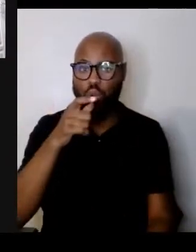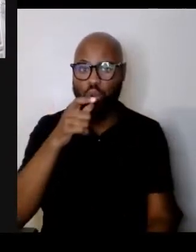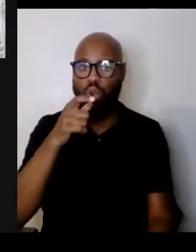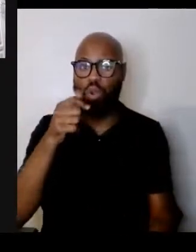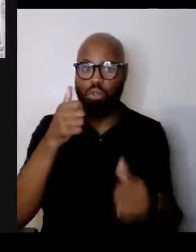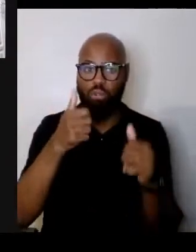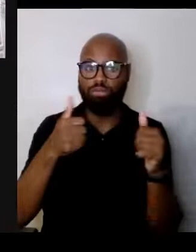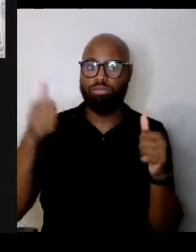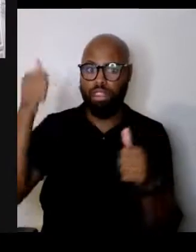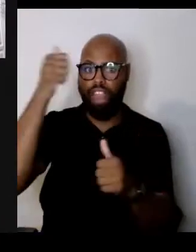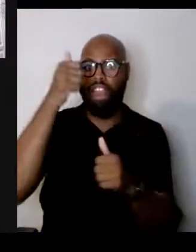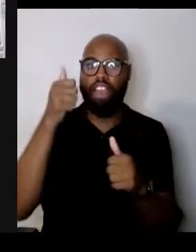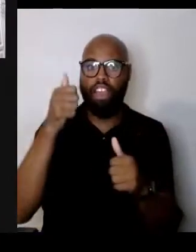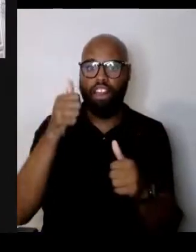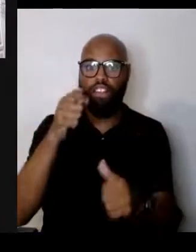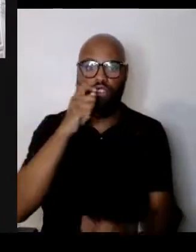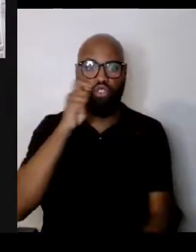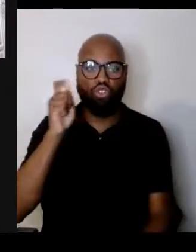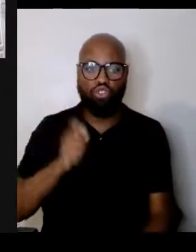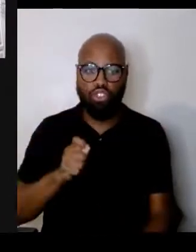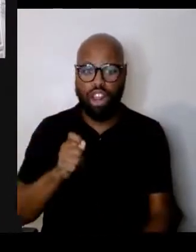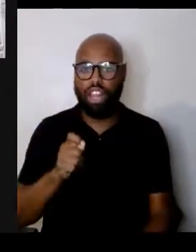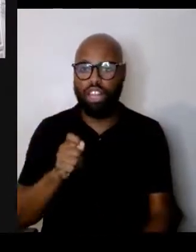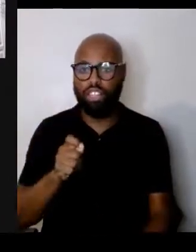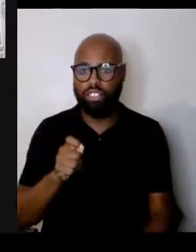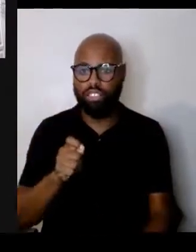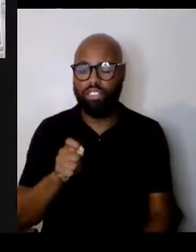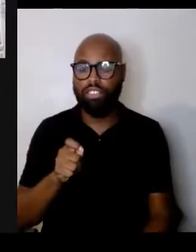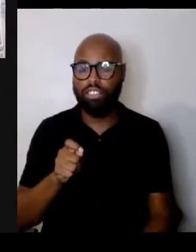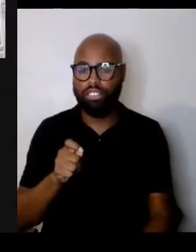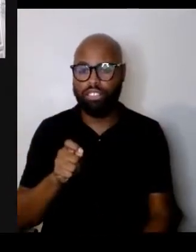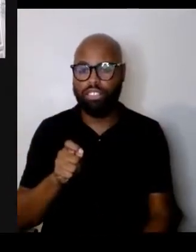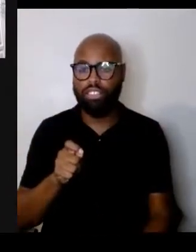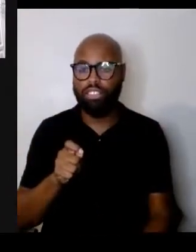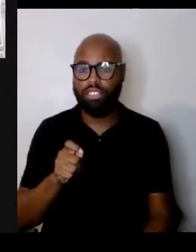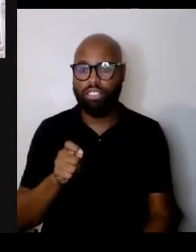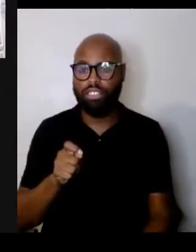and I think he is embodying